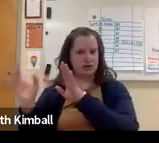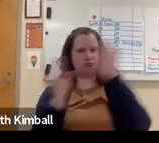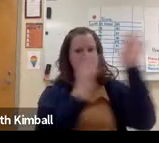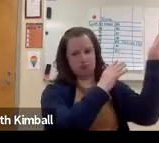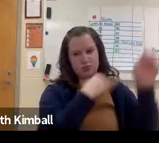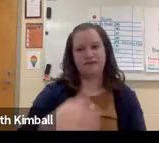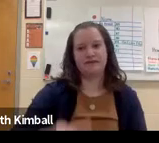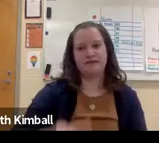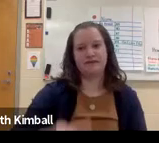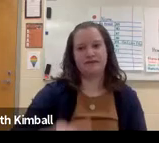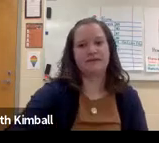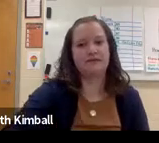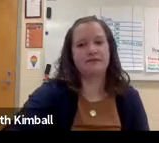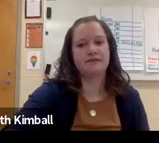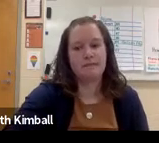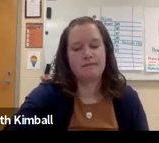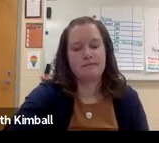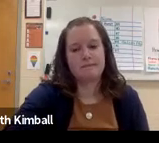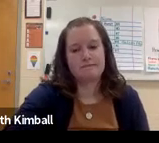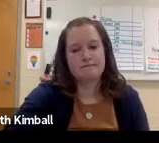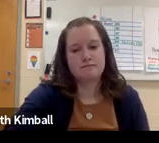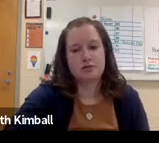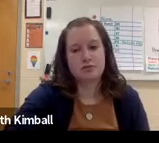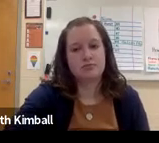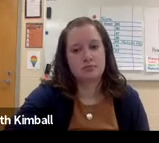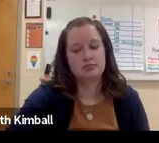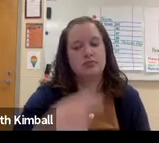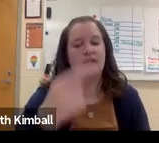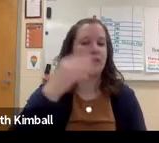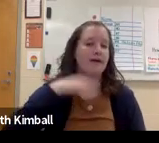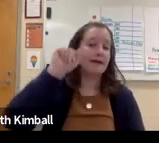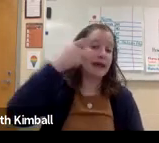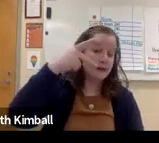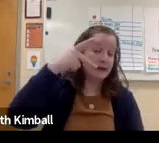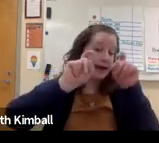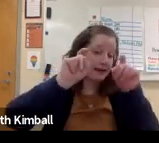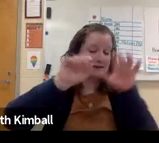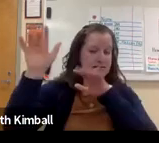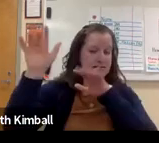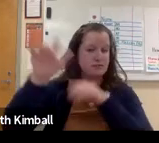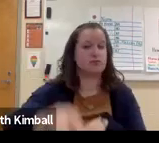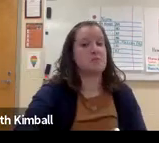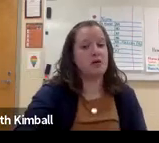and it will show you the standards for the state for each of those grade levels.